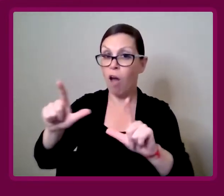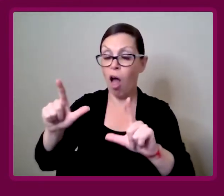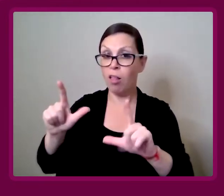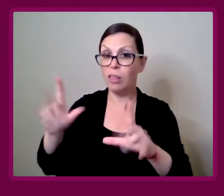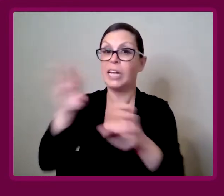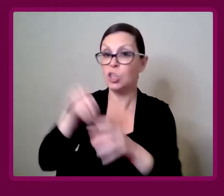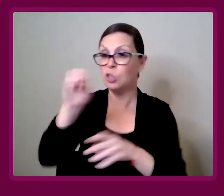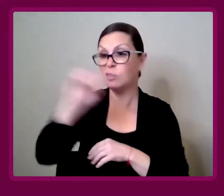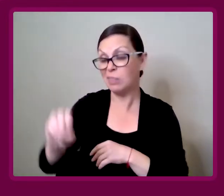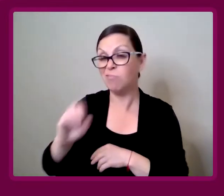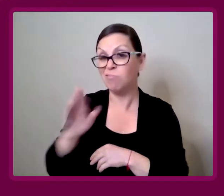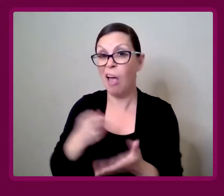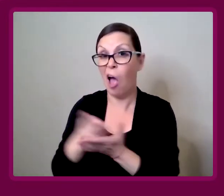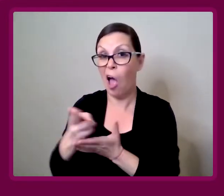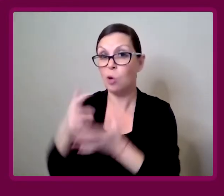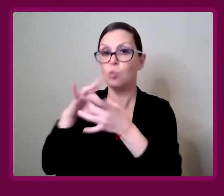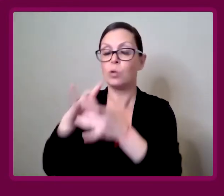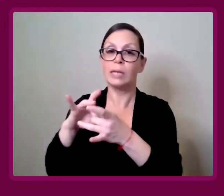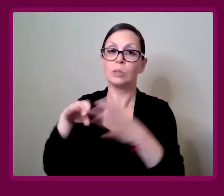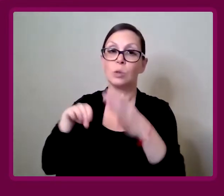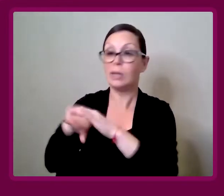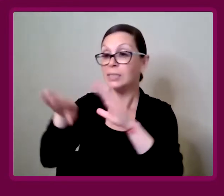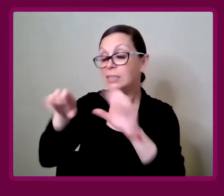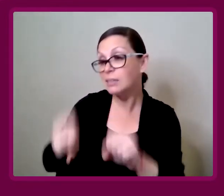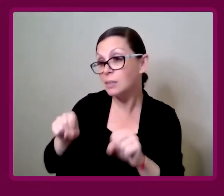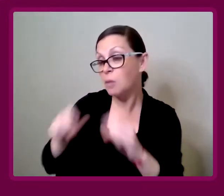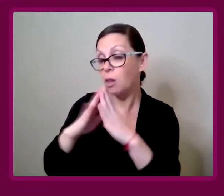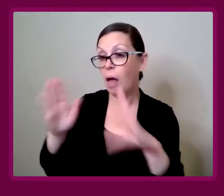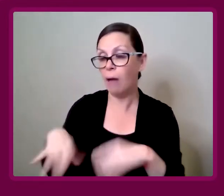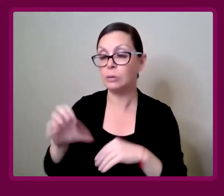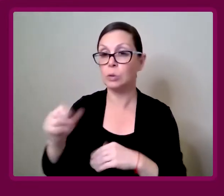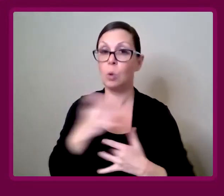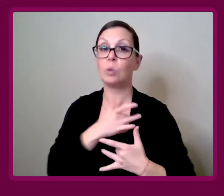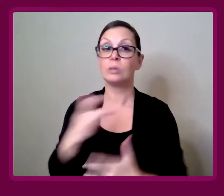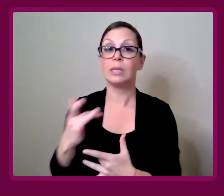Not even everyone has them, to be fair, around accessible housing.